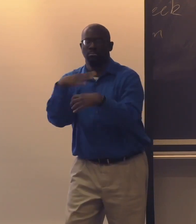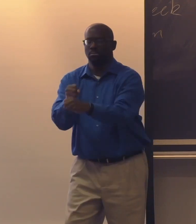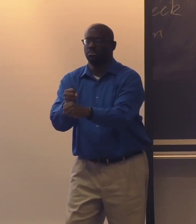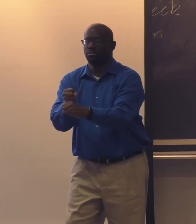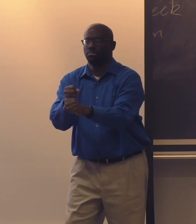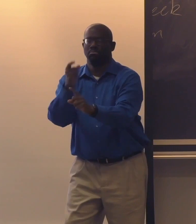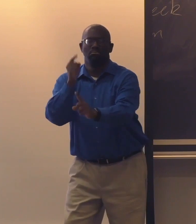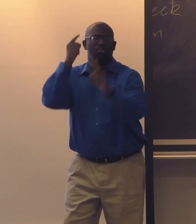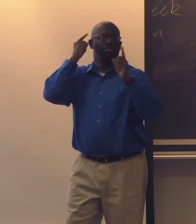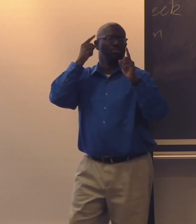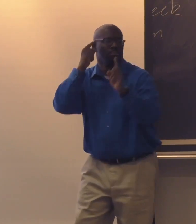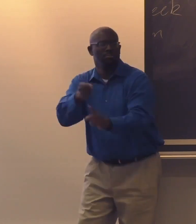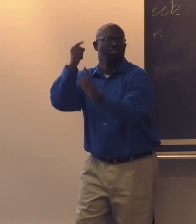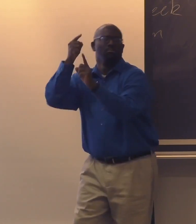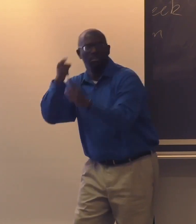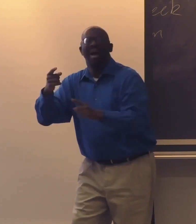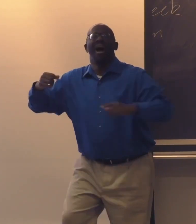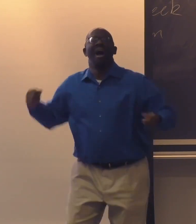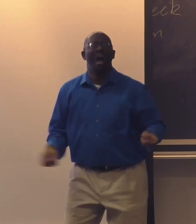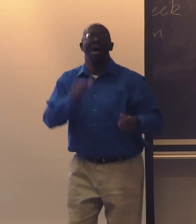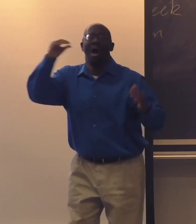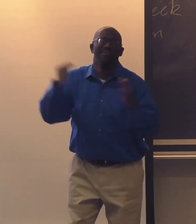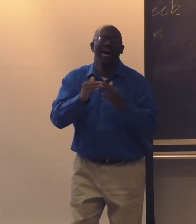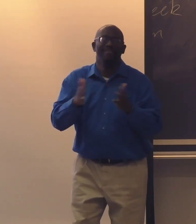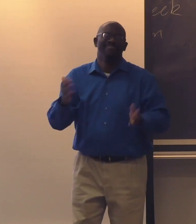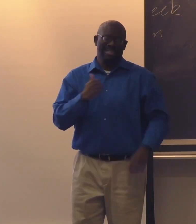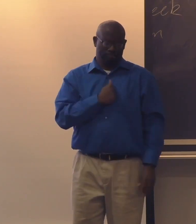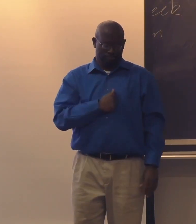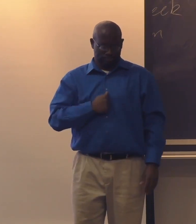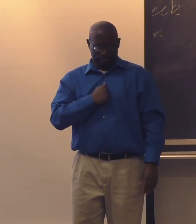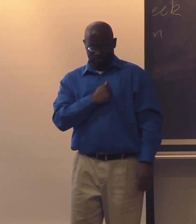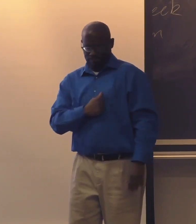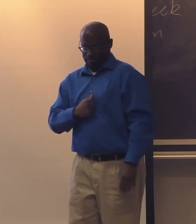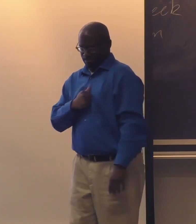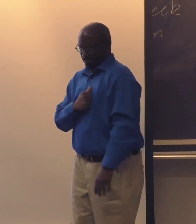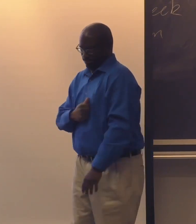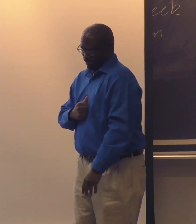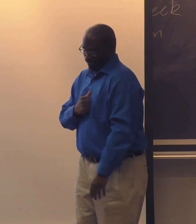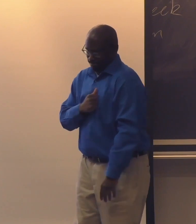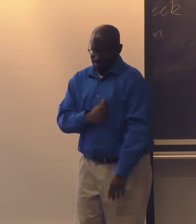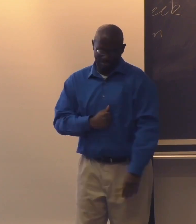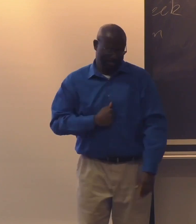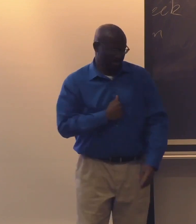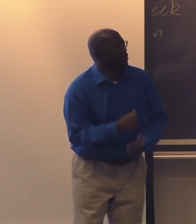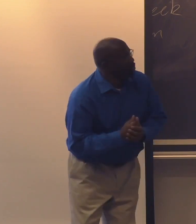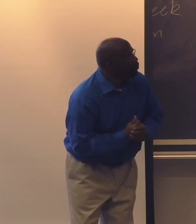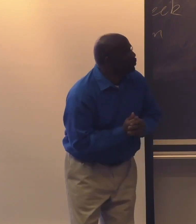is to just give a brief summary of what the videotapes are saying.